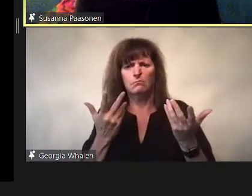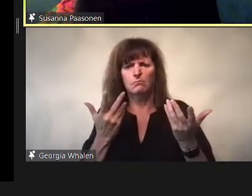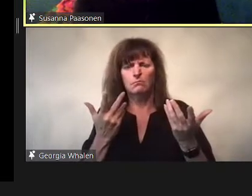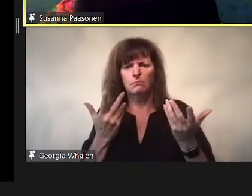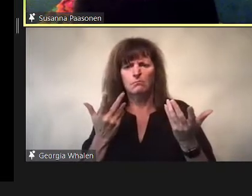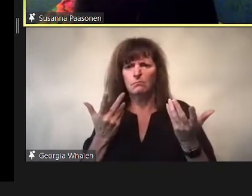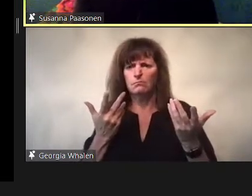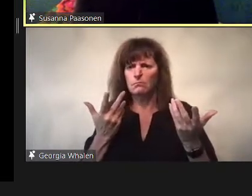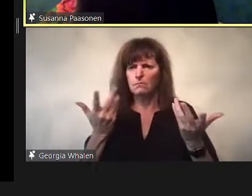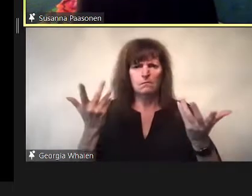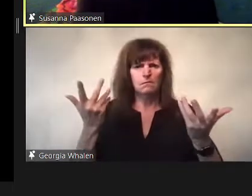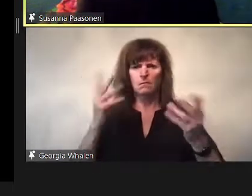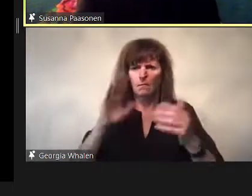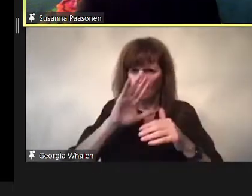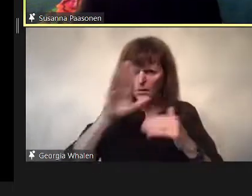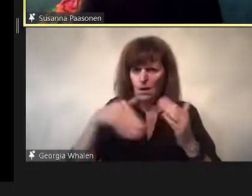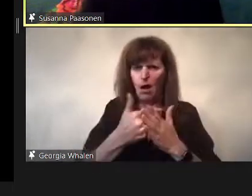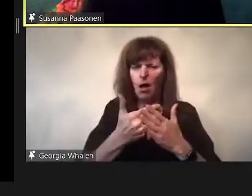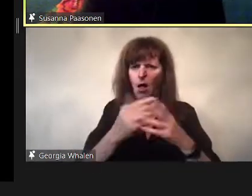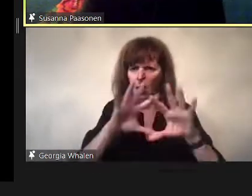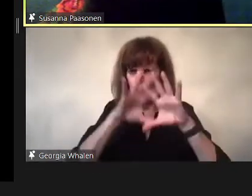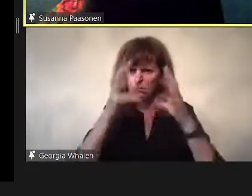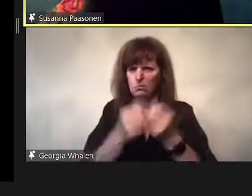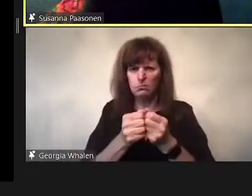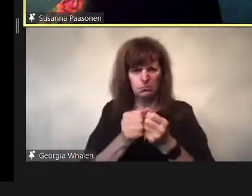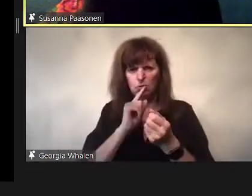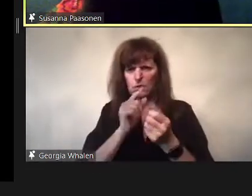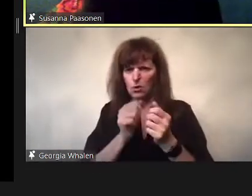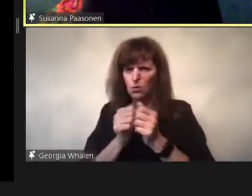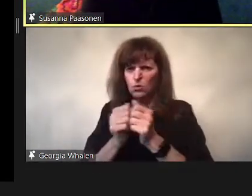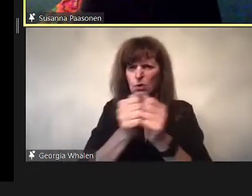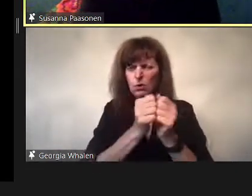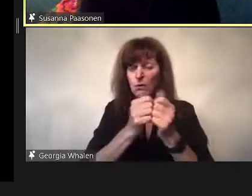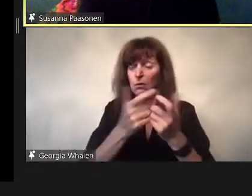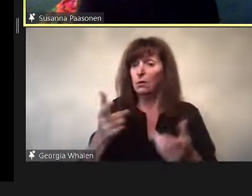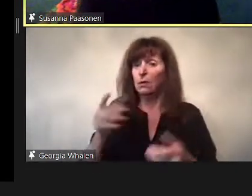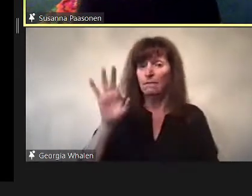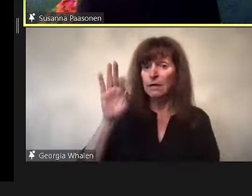This means that information on sexual health, for example, journalistic accounts fo sex work or discussions on porn studies,